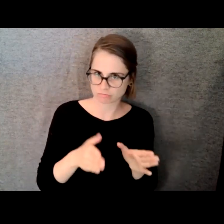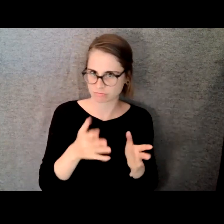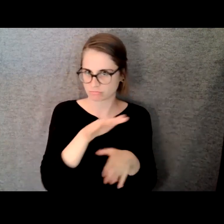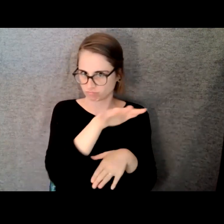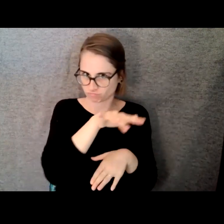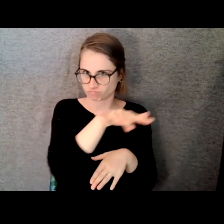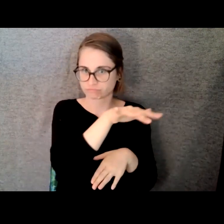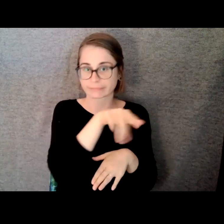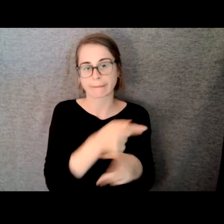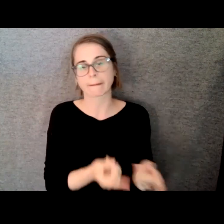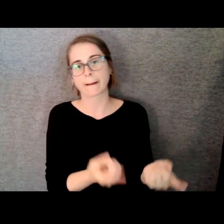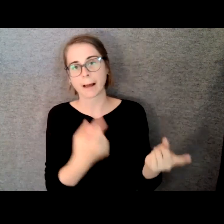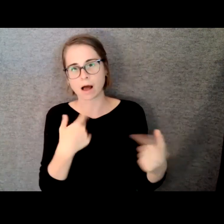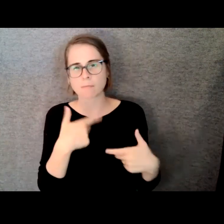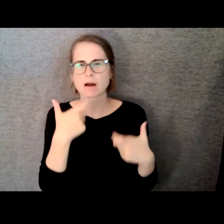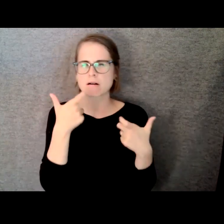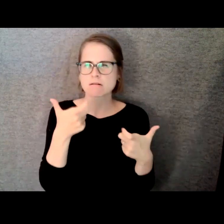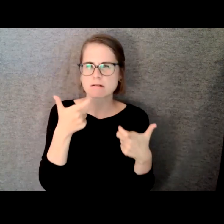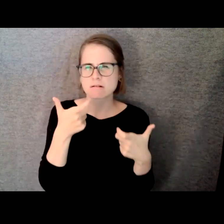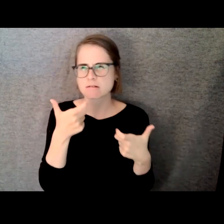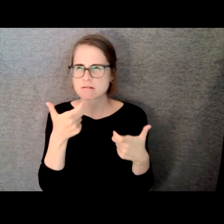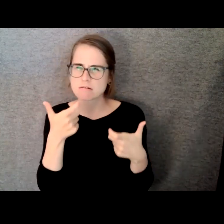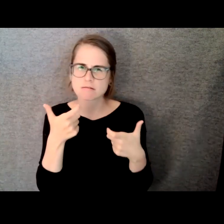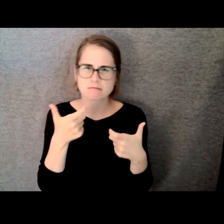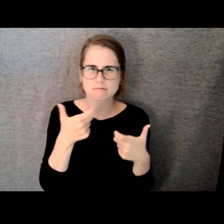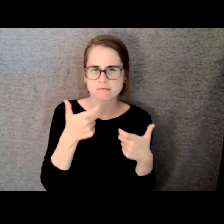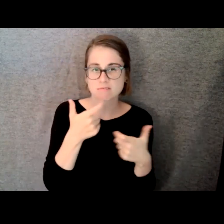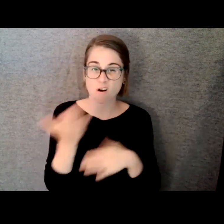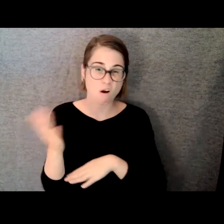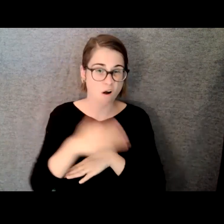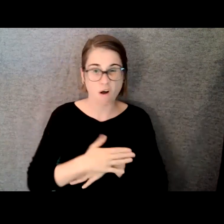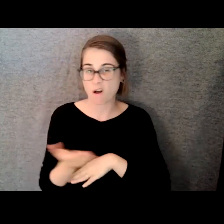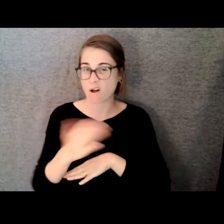all day long for a few days. And the actors, again, they were super talented